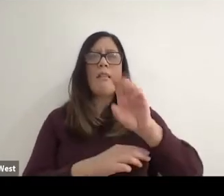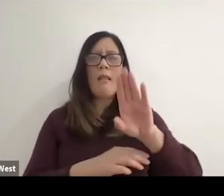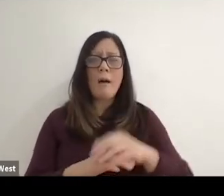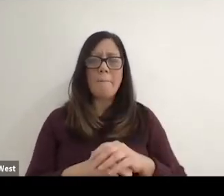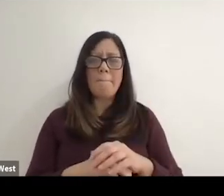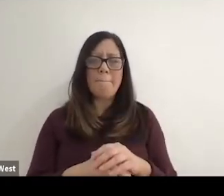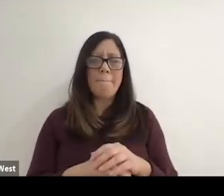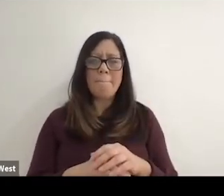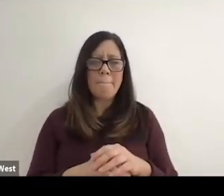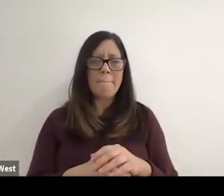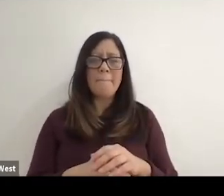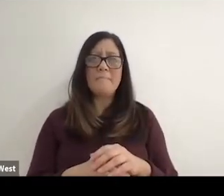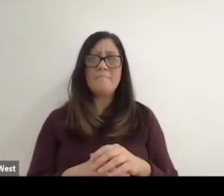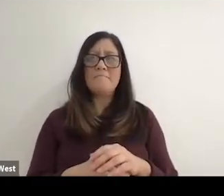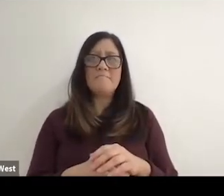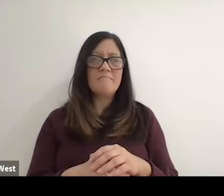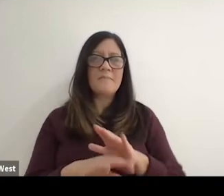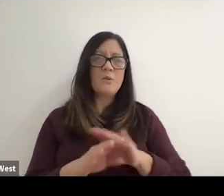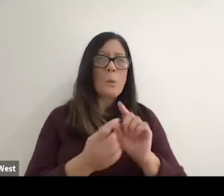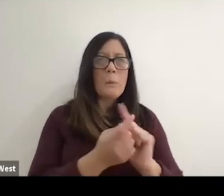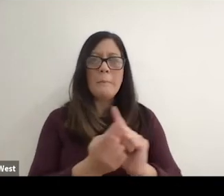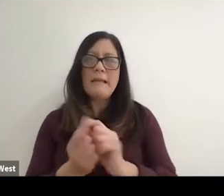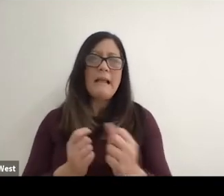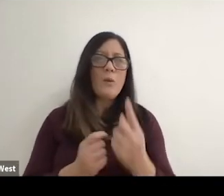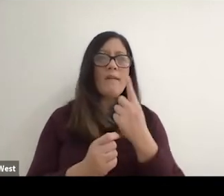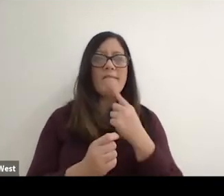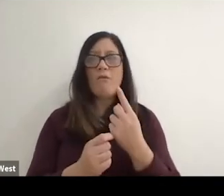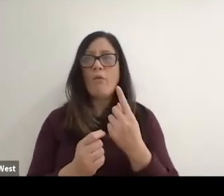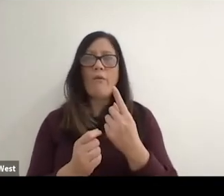probably for a very few for a couple of years there are 100 members and